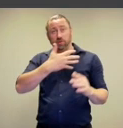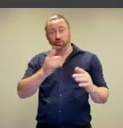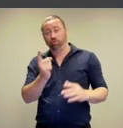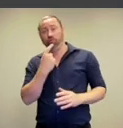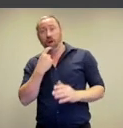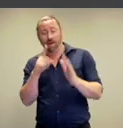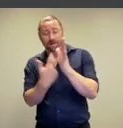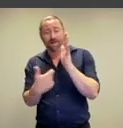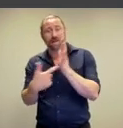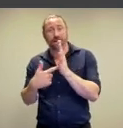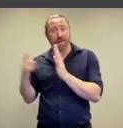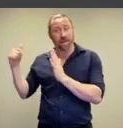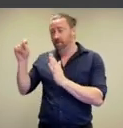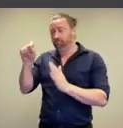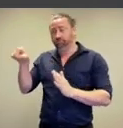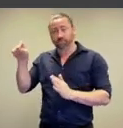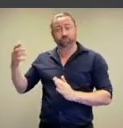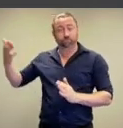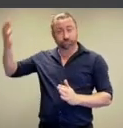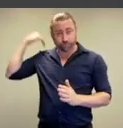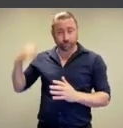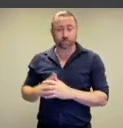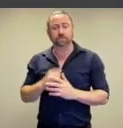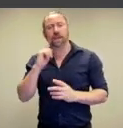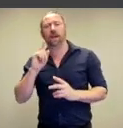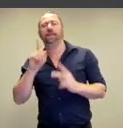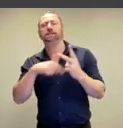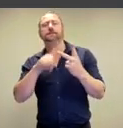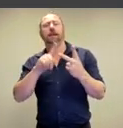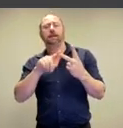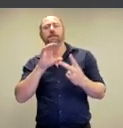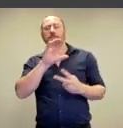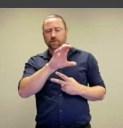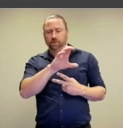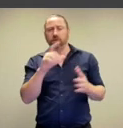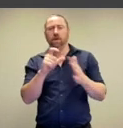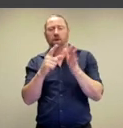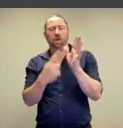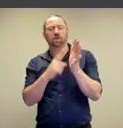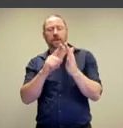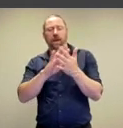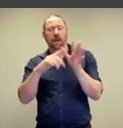Indigenous rock art practices